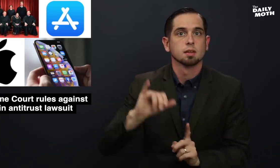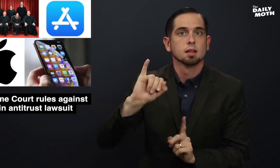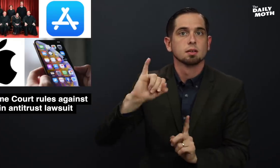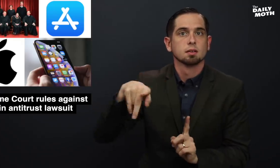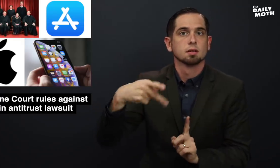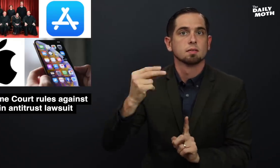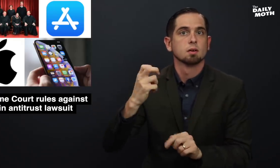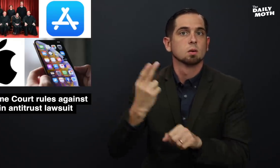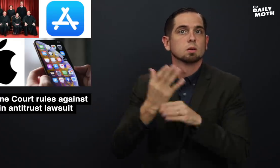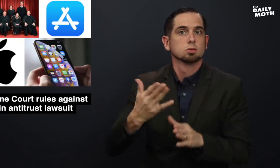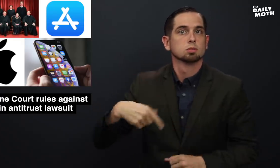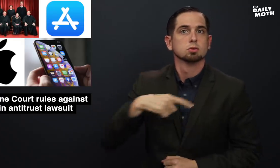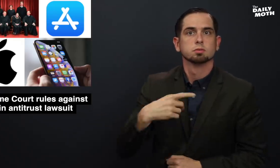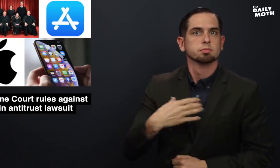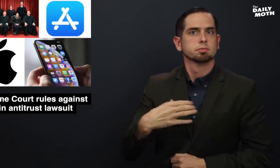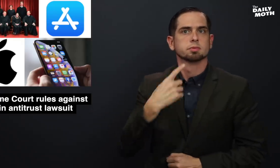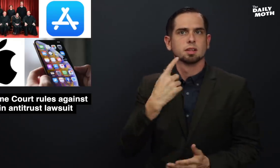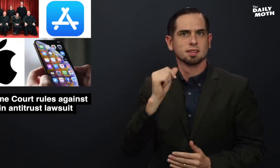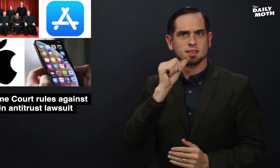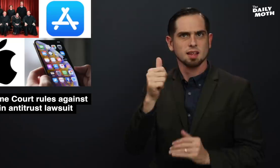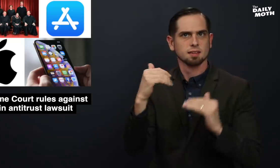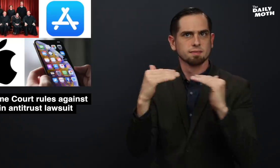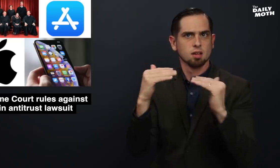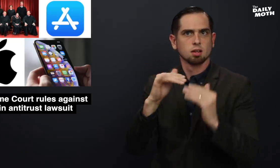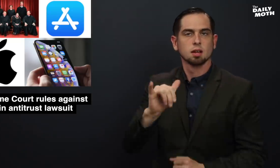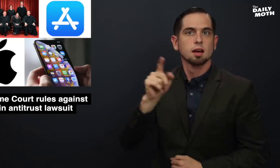iPhone users said it was not fair that